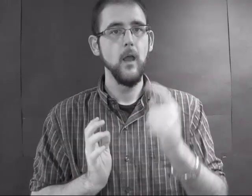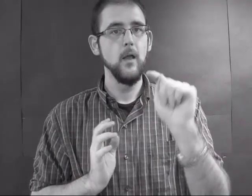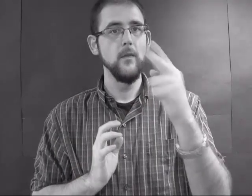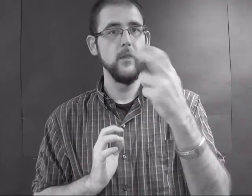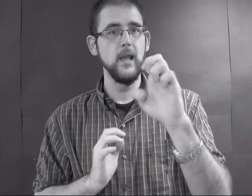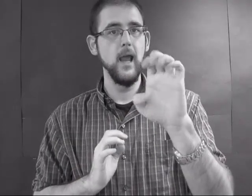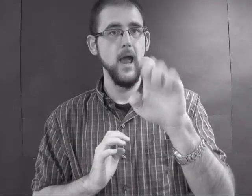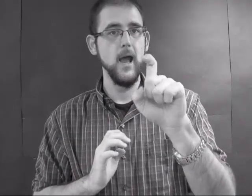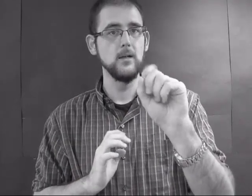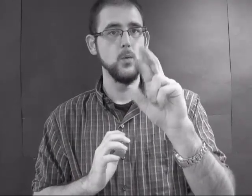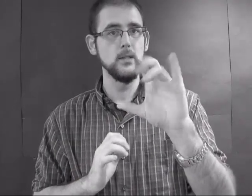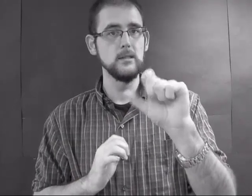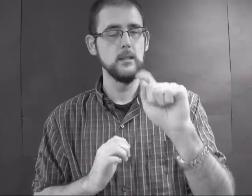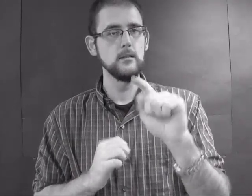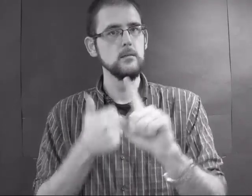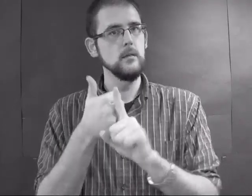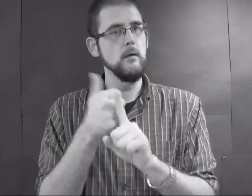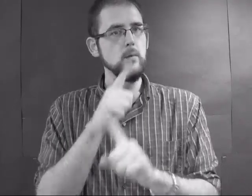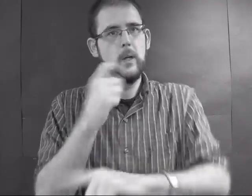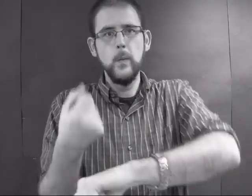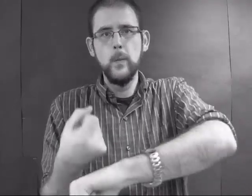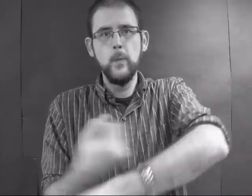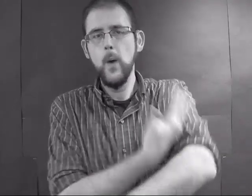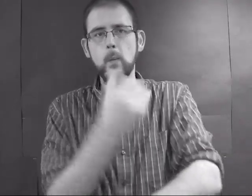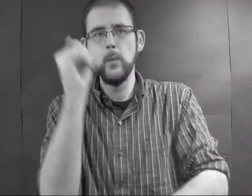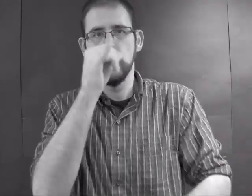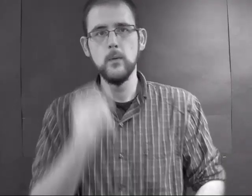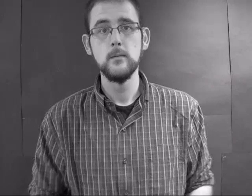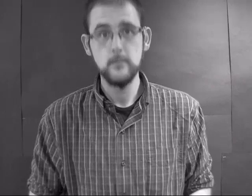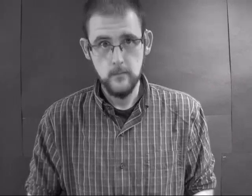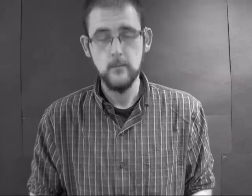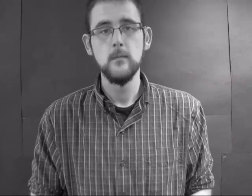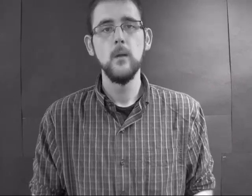The Exorcist is incredibly creepy!